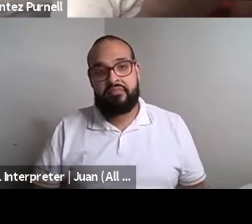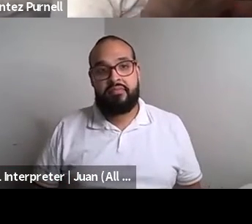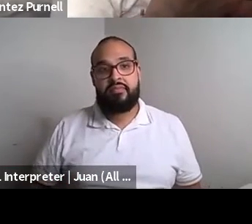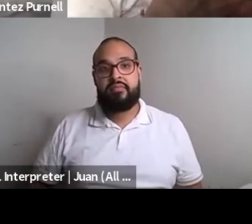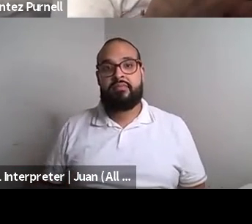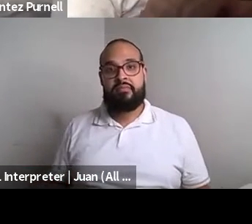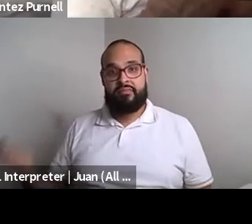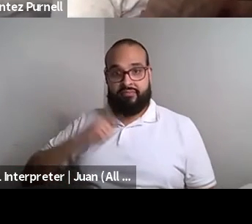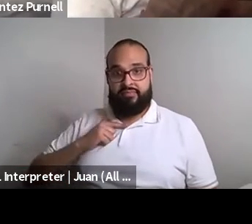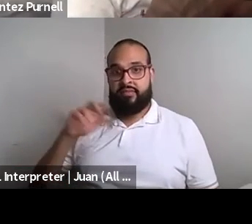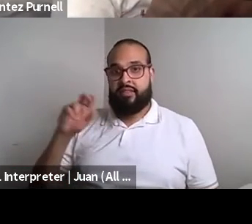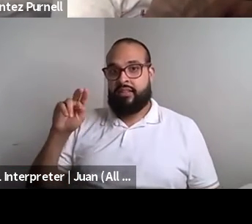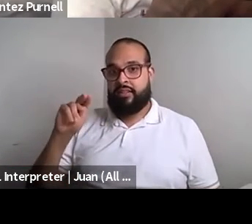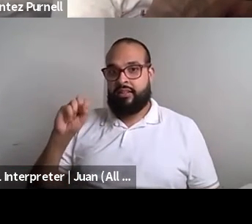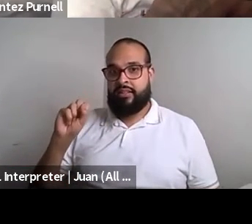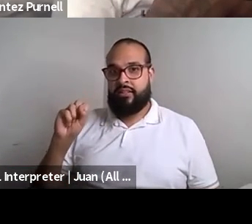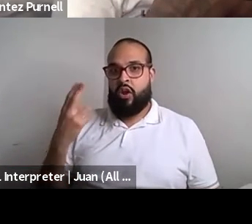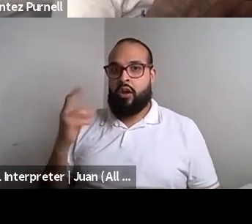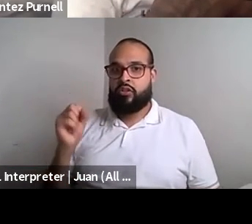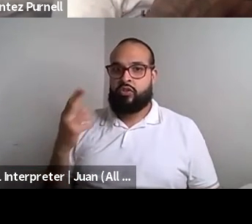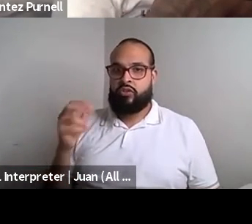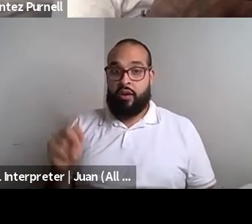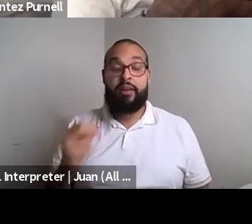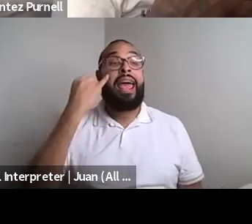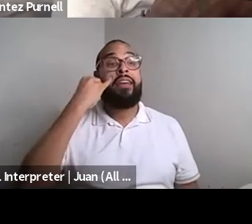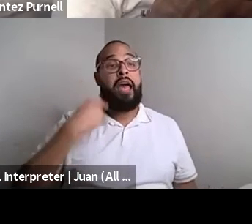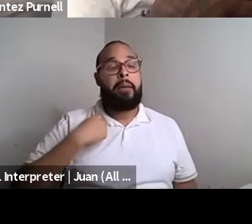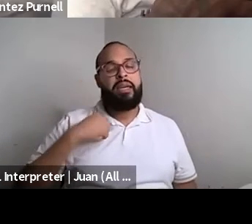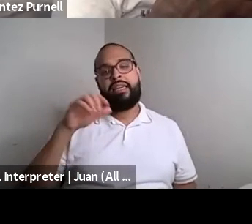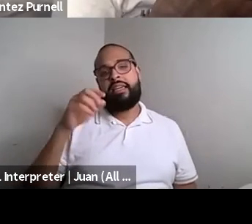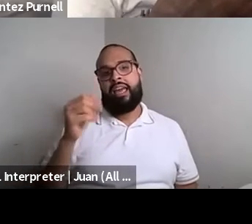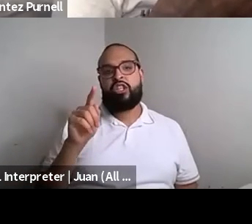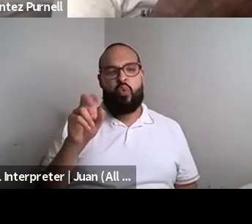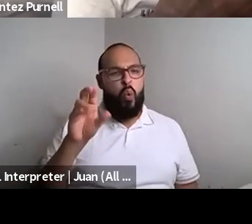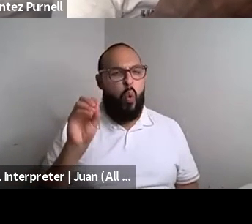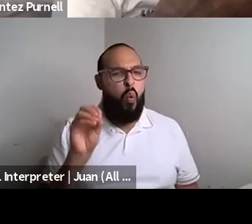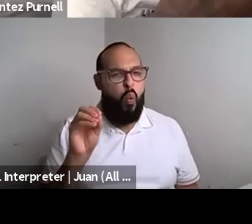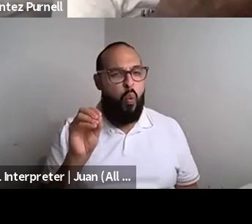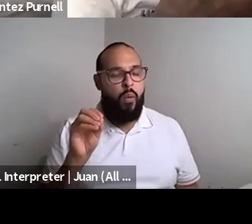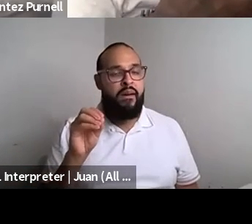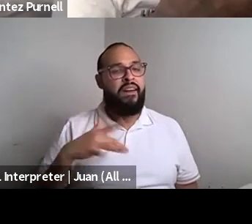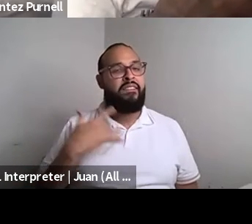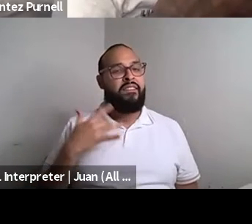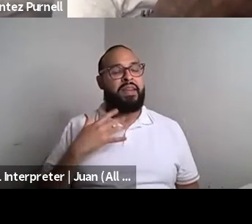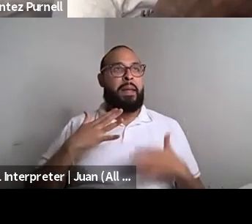Nahshon Anderson: I think about whatever sexual I still would have had a very, very colorful and creative sex life.